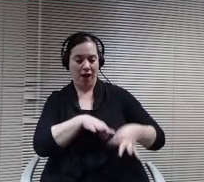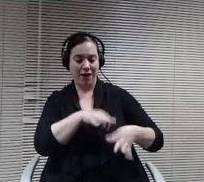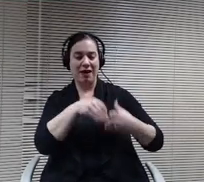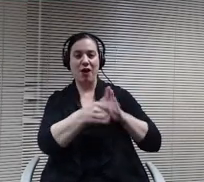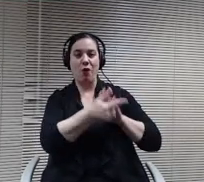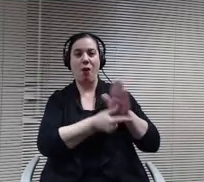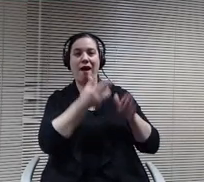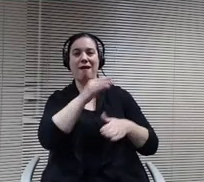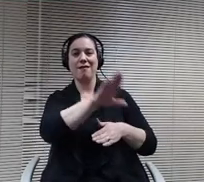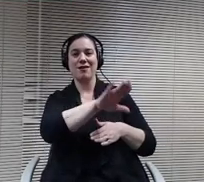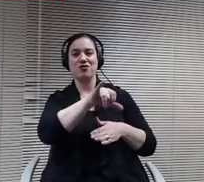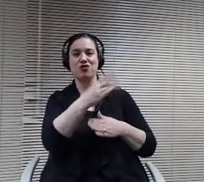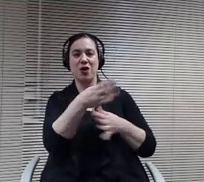saw you first Katie 2nd.